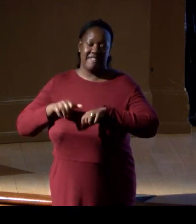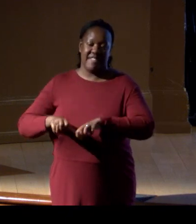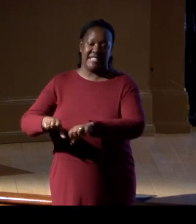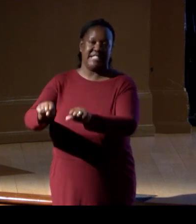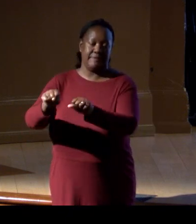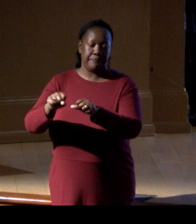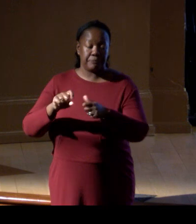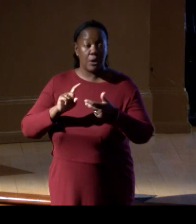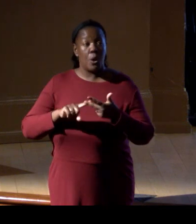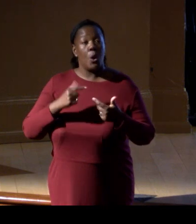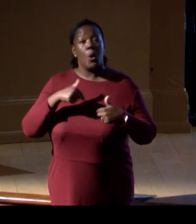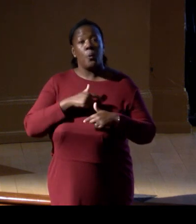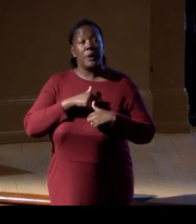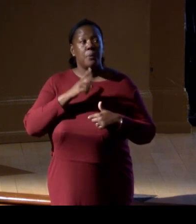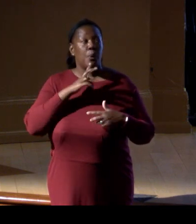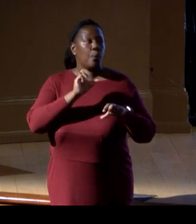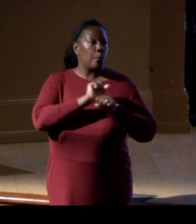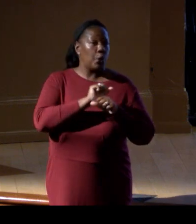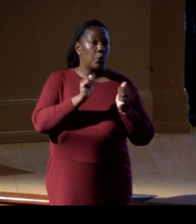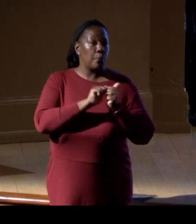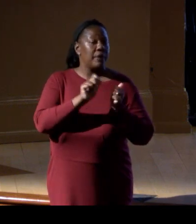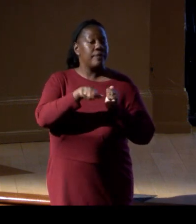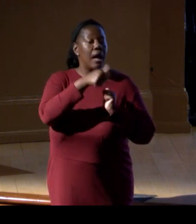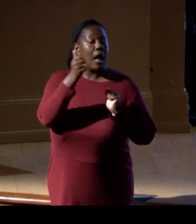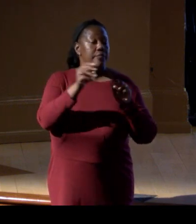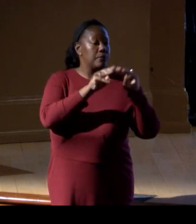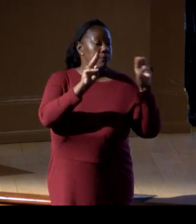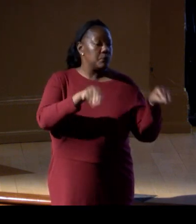and work with other museums to source missing species